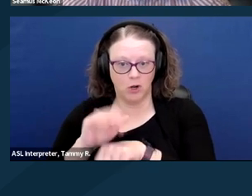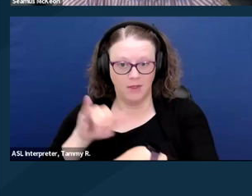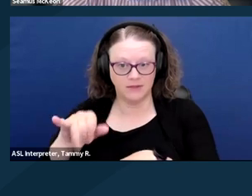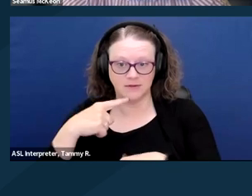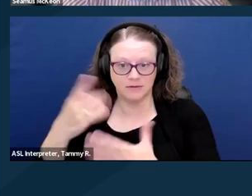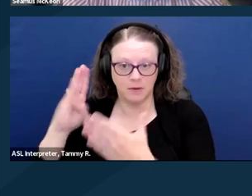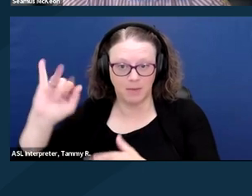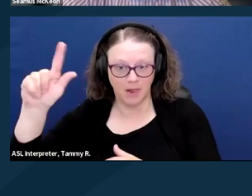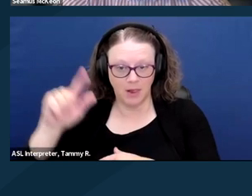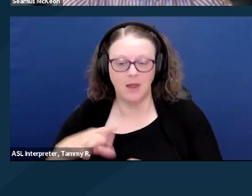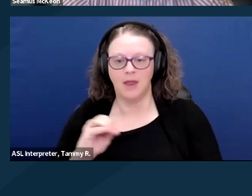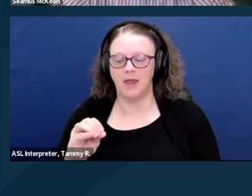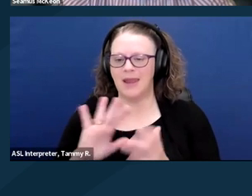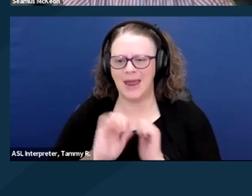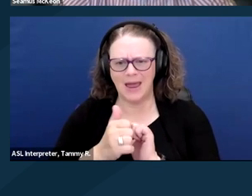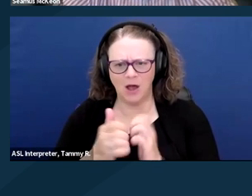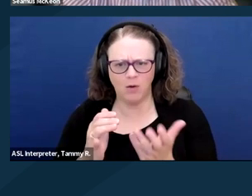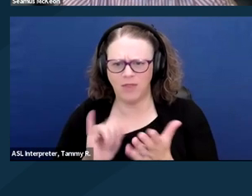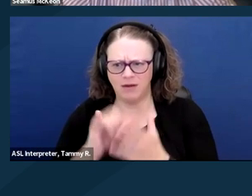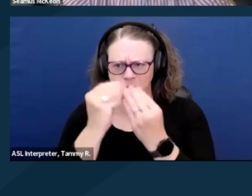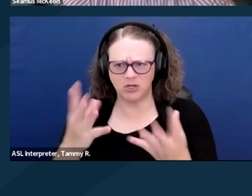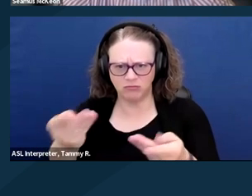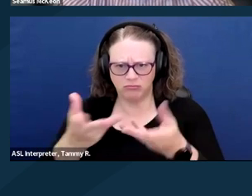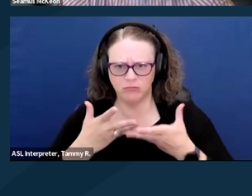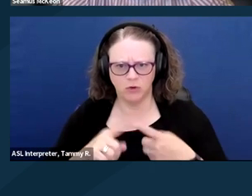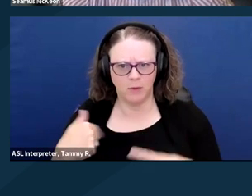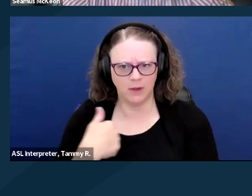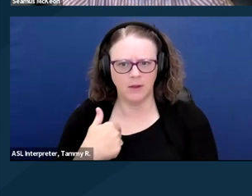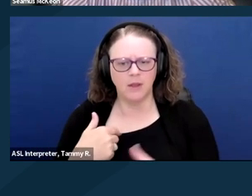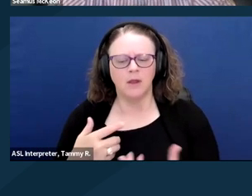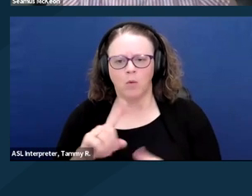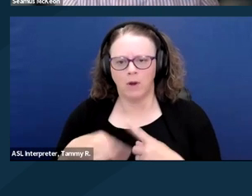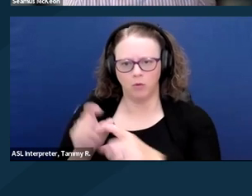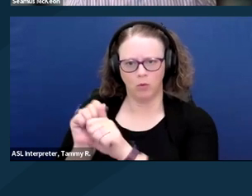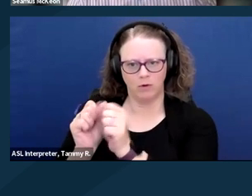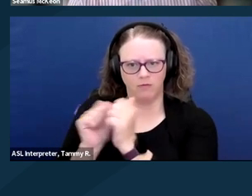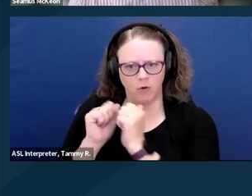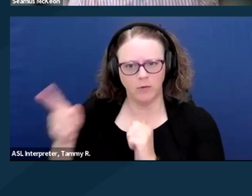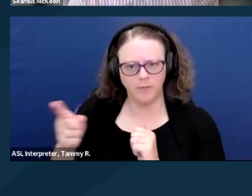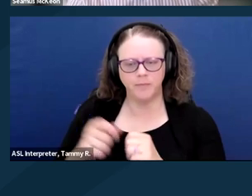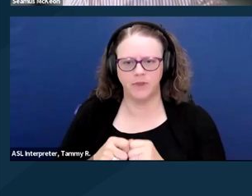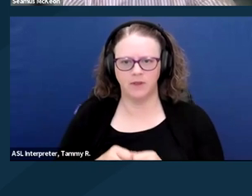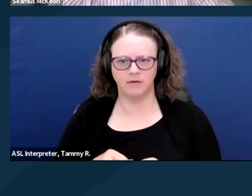when I first started working for the representative, was really as what it is, which is a love story.